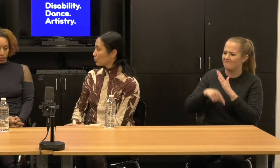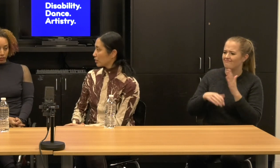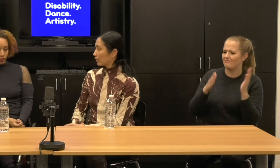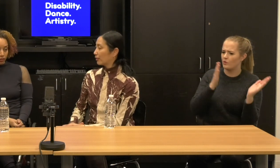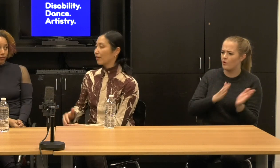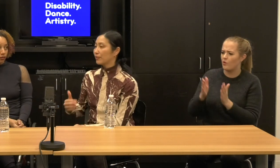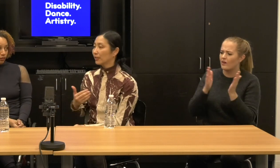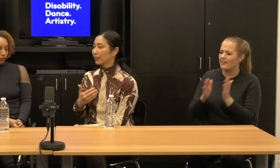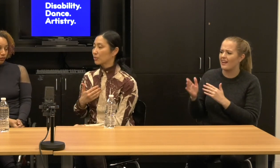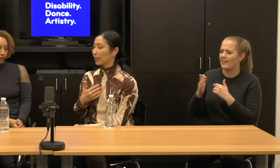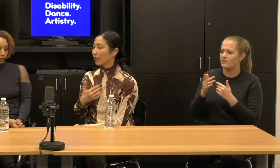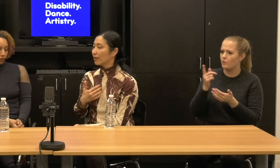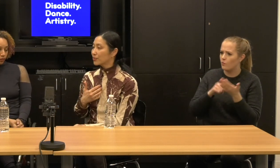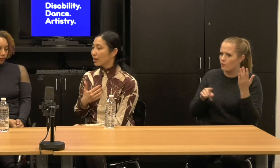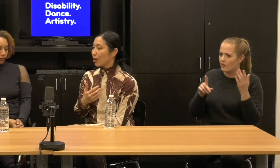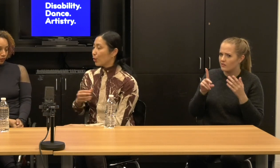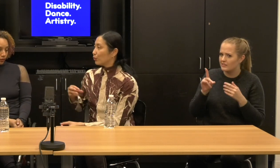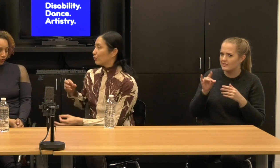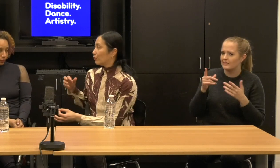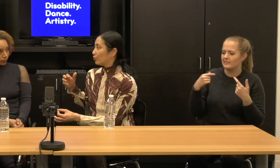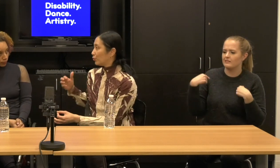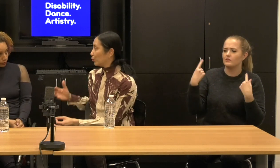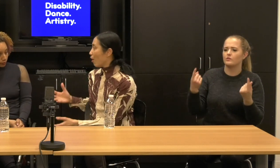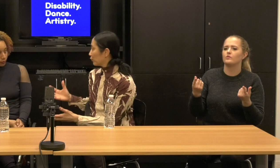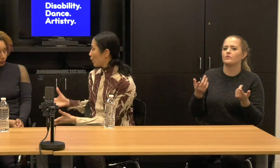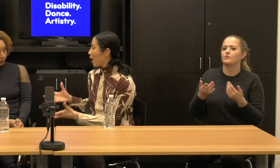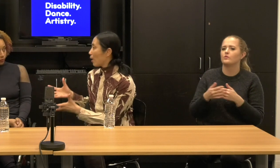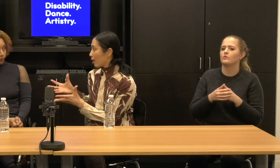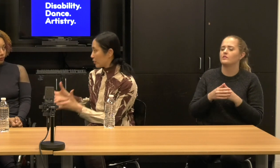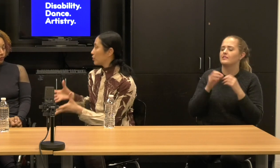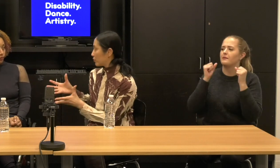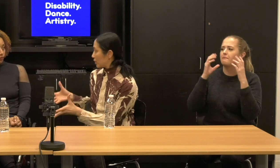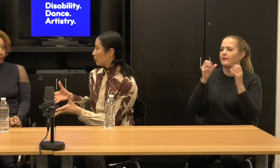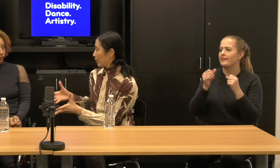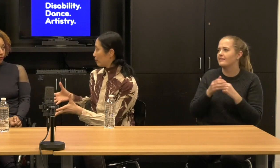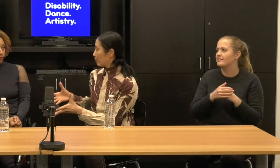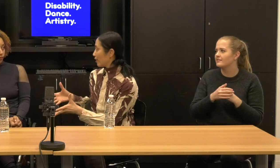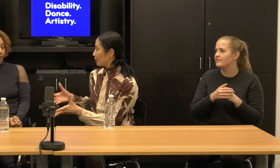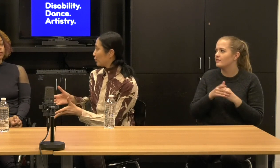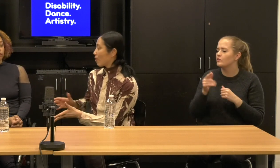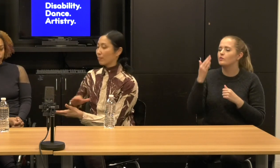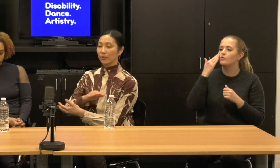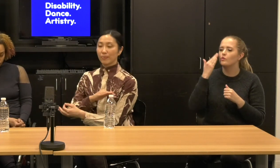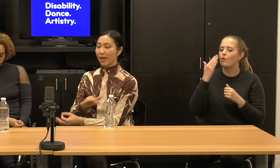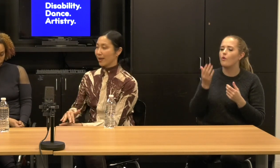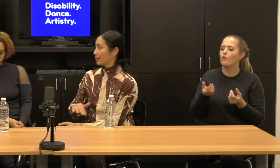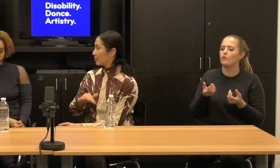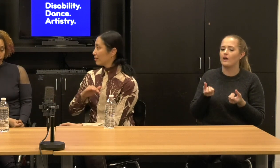And I feel like it's because you all know how much you deal with and you are prepared